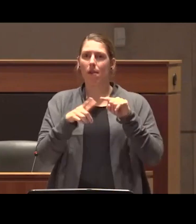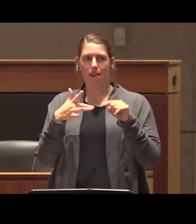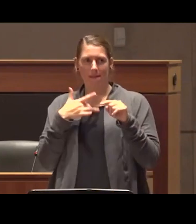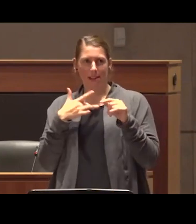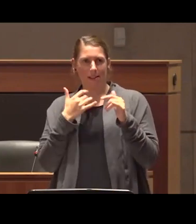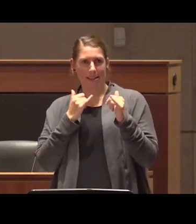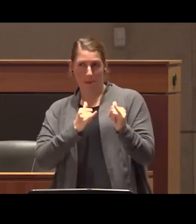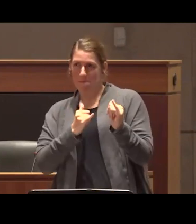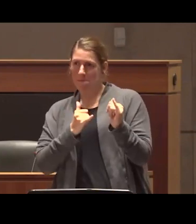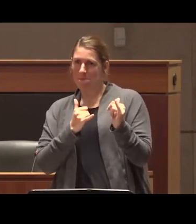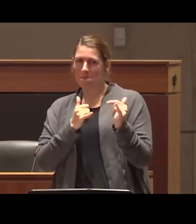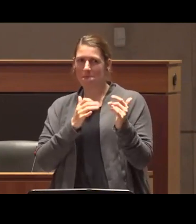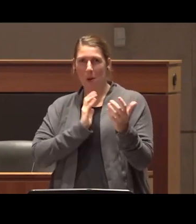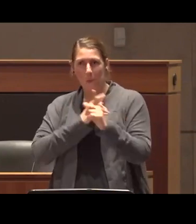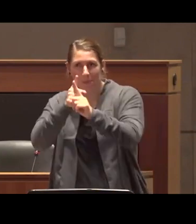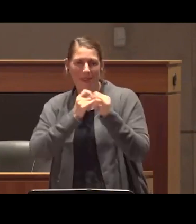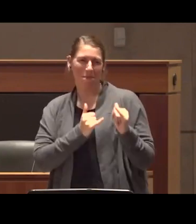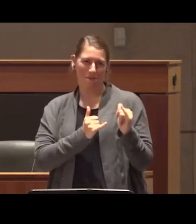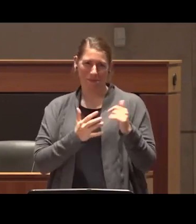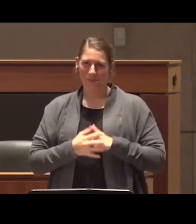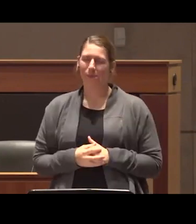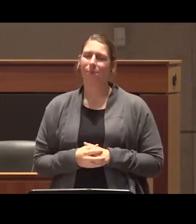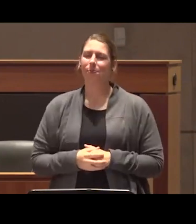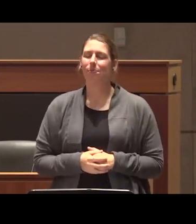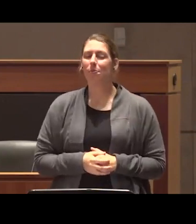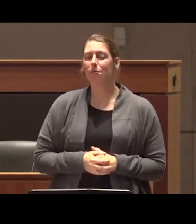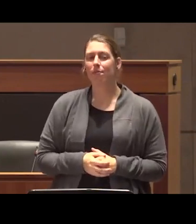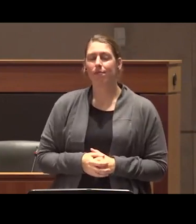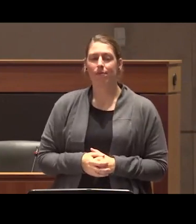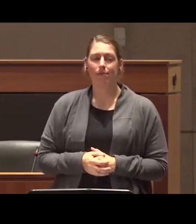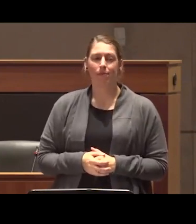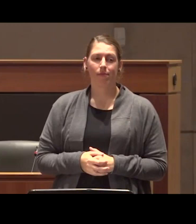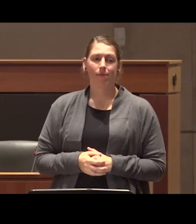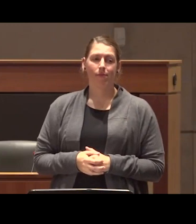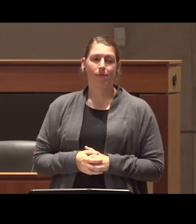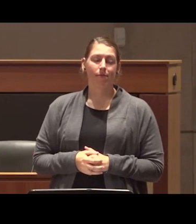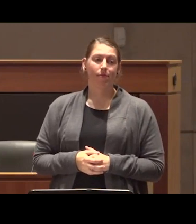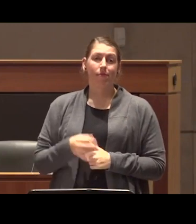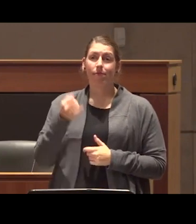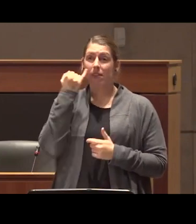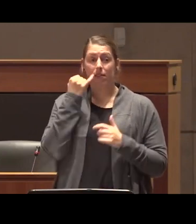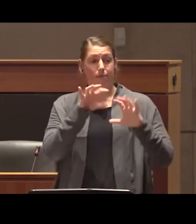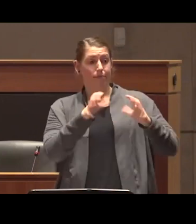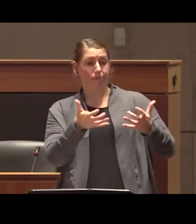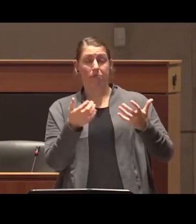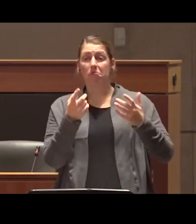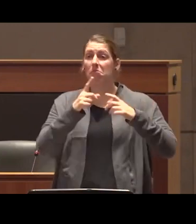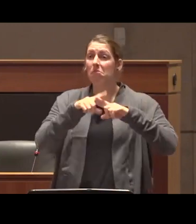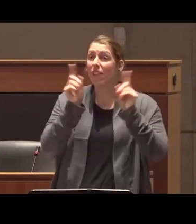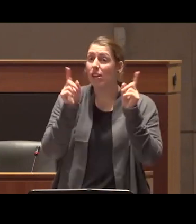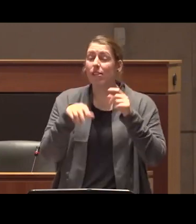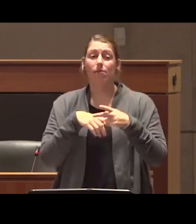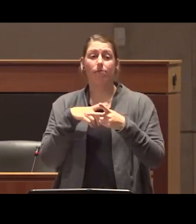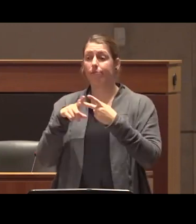interests and whether you want to call folks merely different merely disabled I don't think